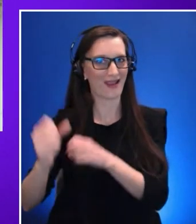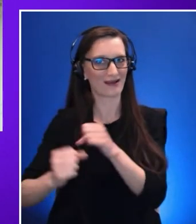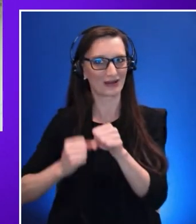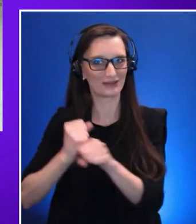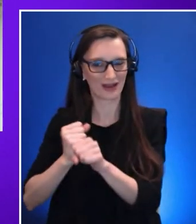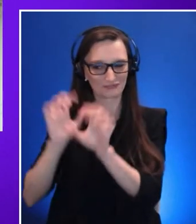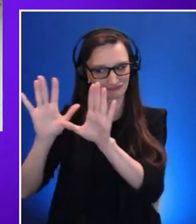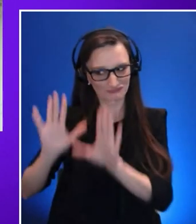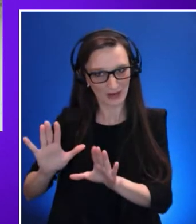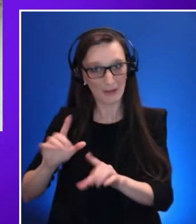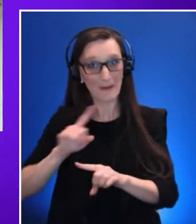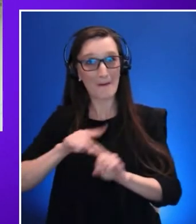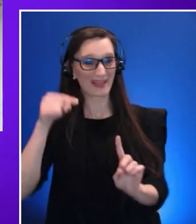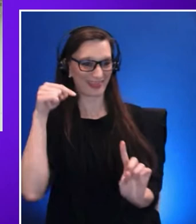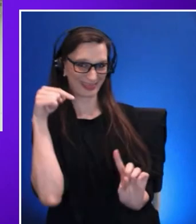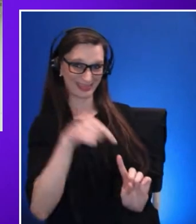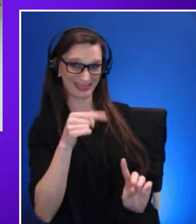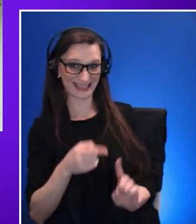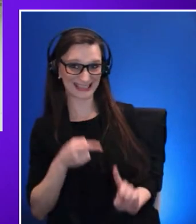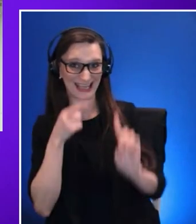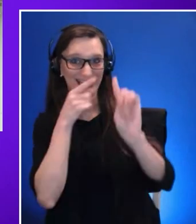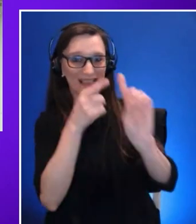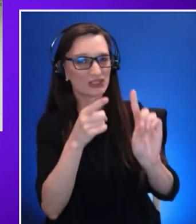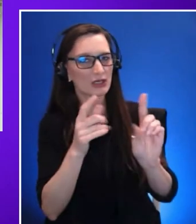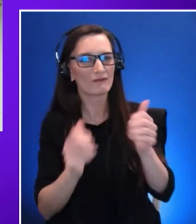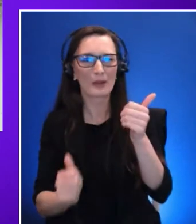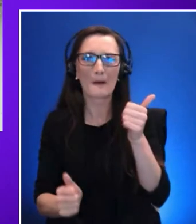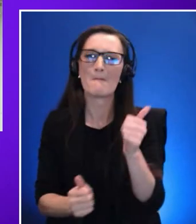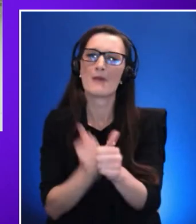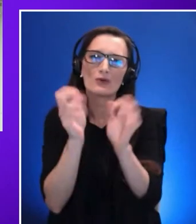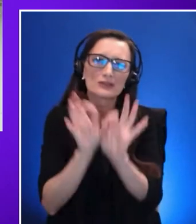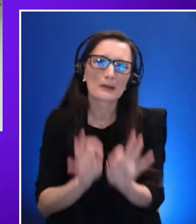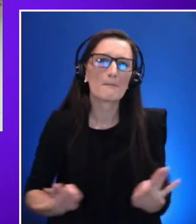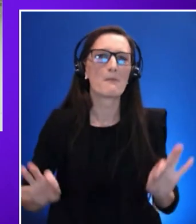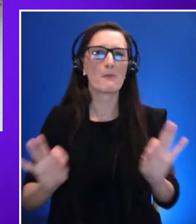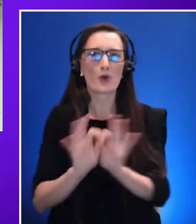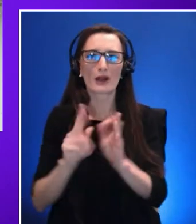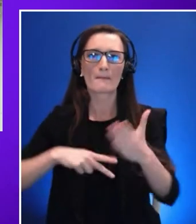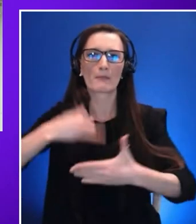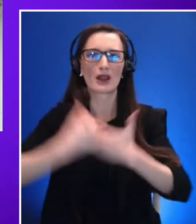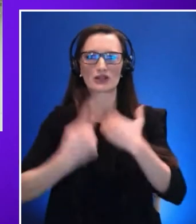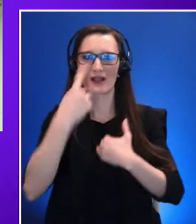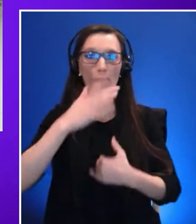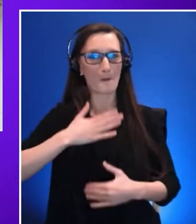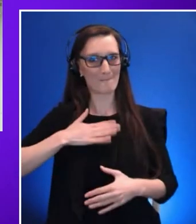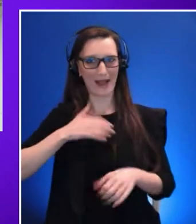most significant and meaningful projects of my entire career i’ll be staying on as an advisor